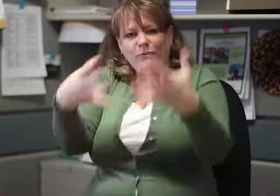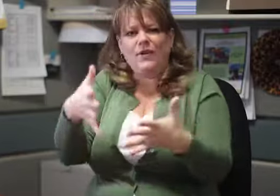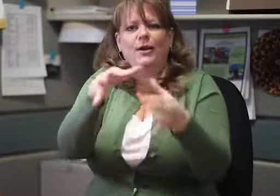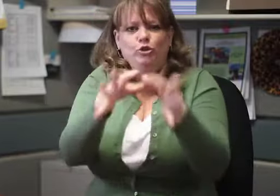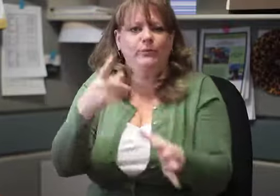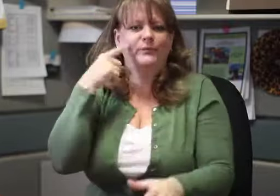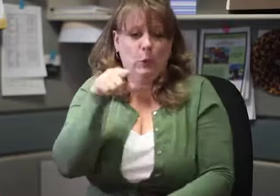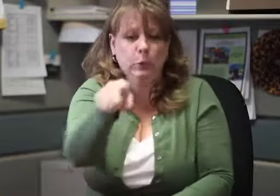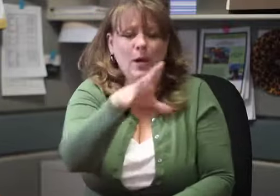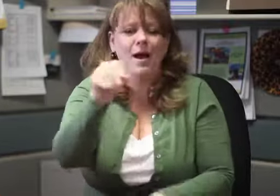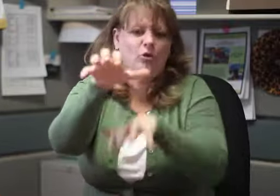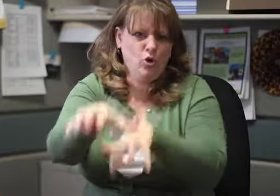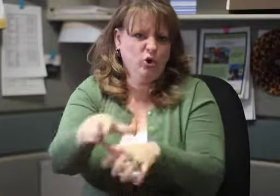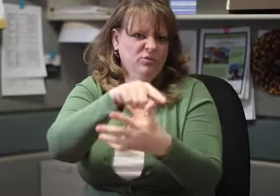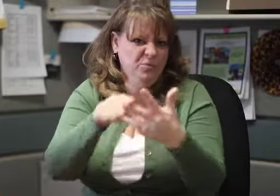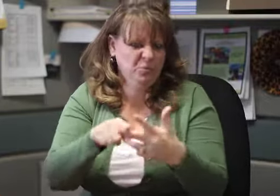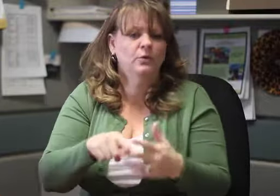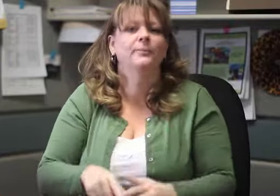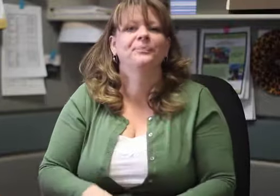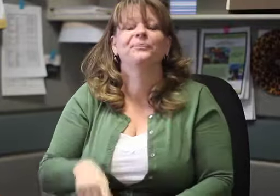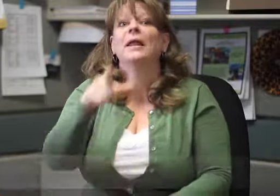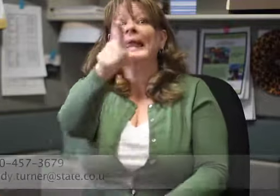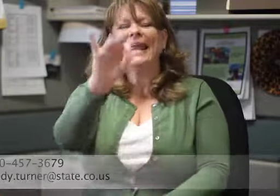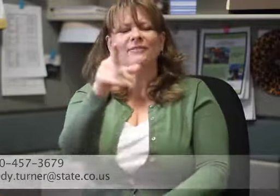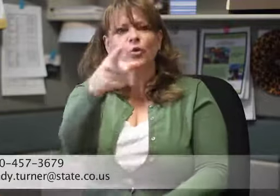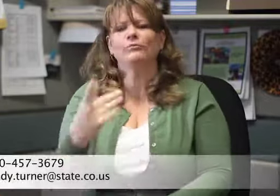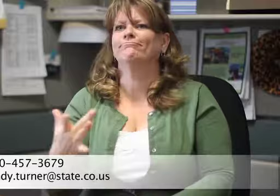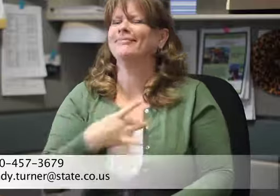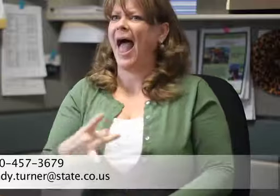If you have a preferred interpreter, let me know